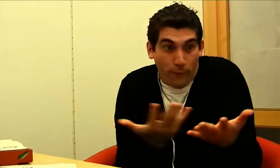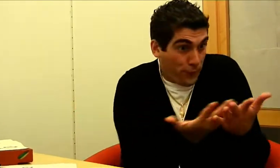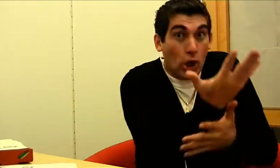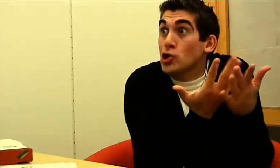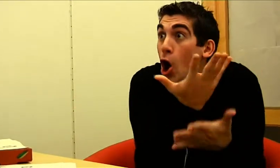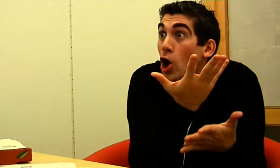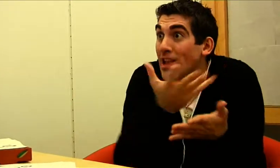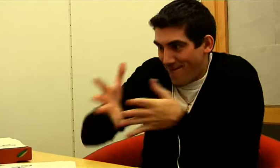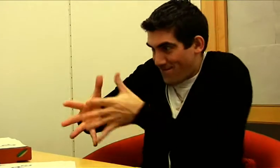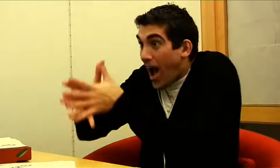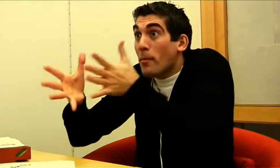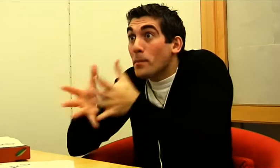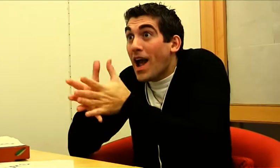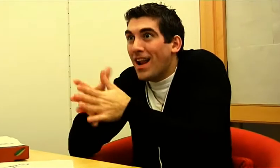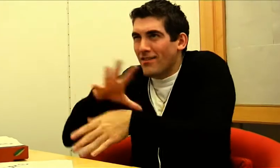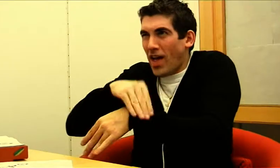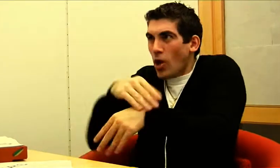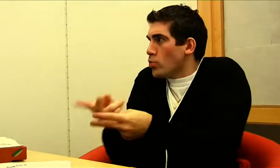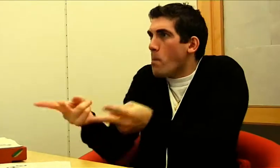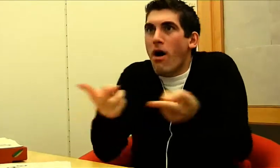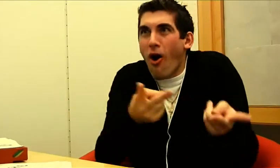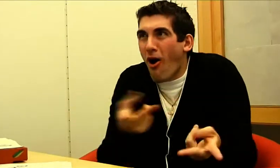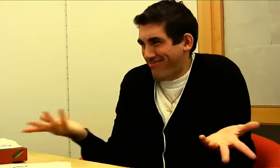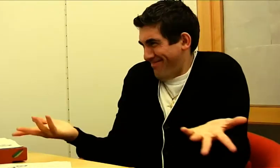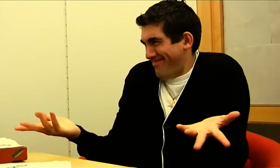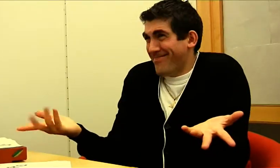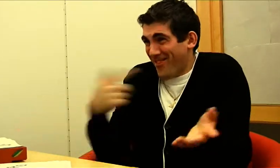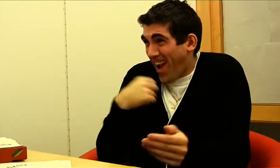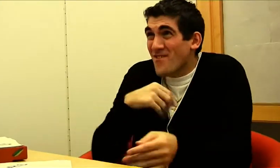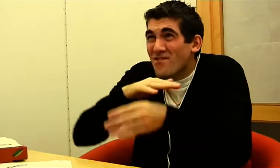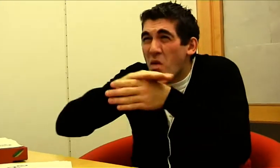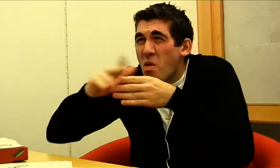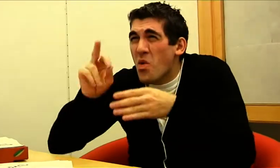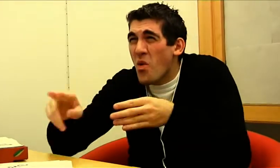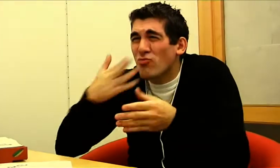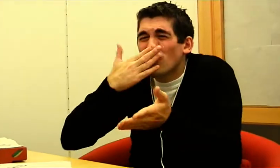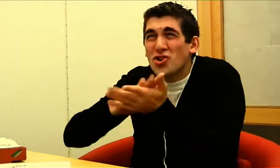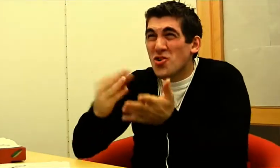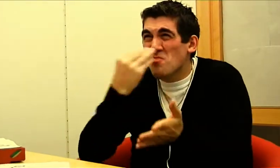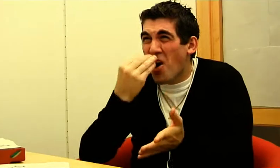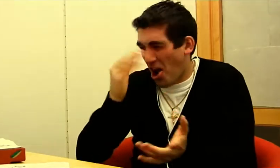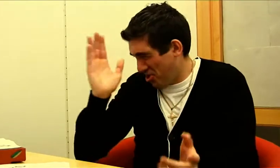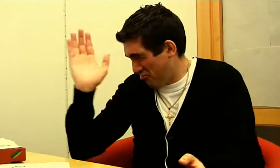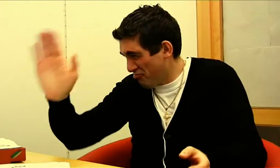Vegetarians, families, Sweden-democrats... And we use wholegrain, very healthy food!